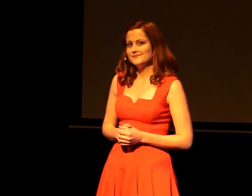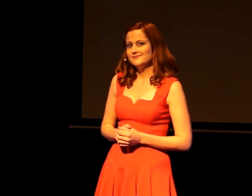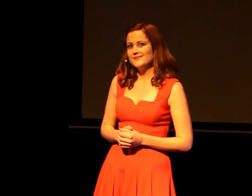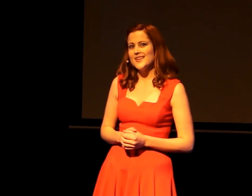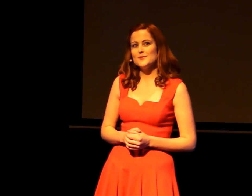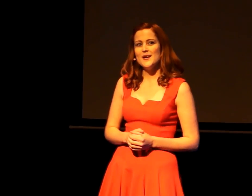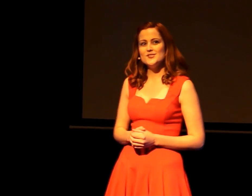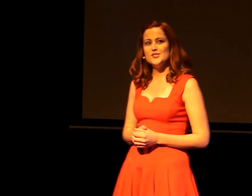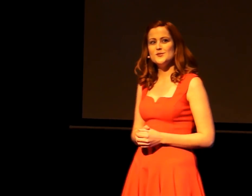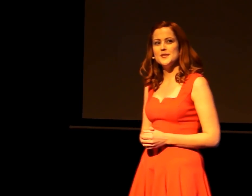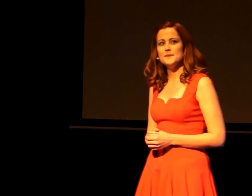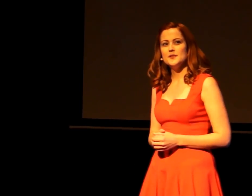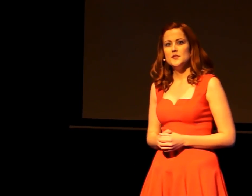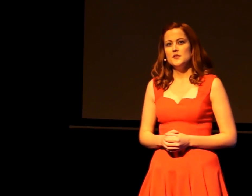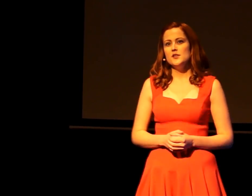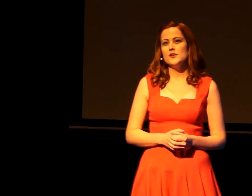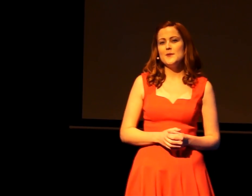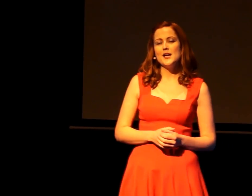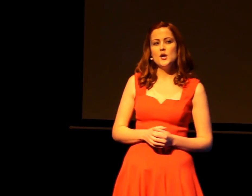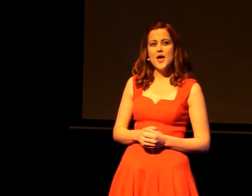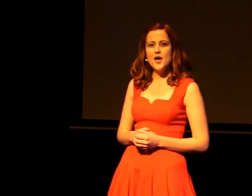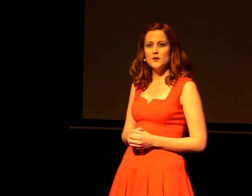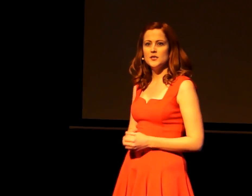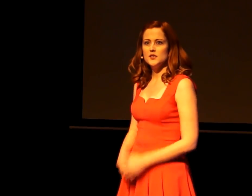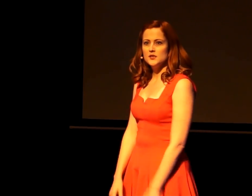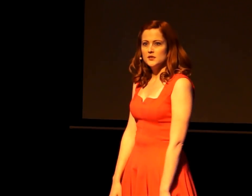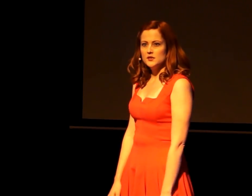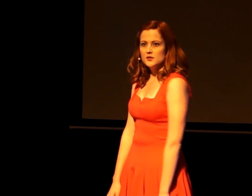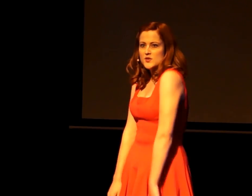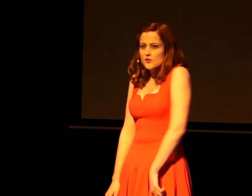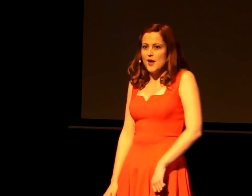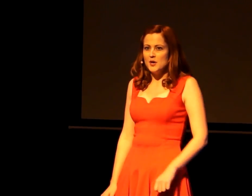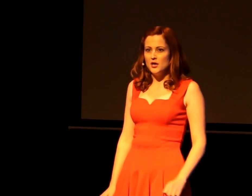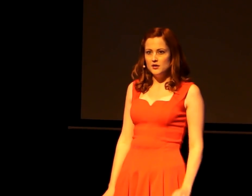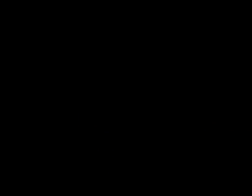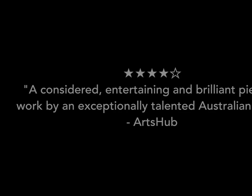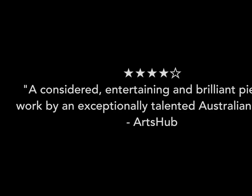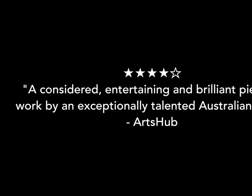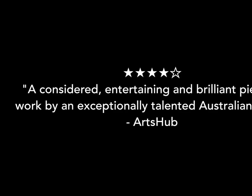And that's when I'll seduce him, the only way I know how: with grammar.